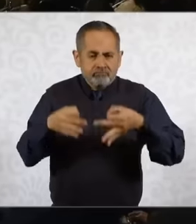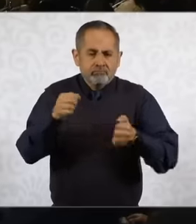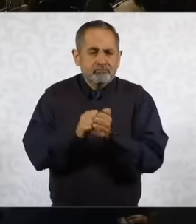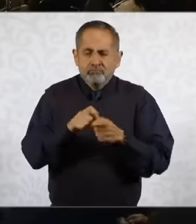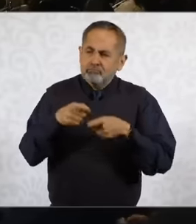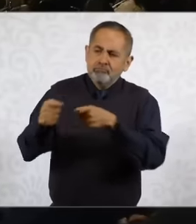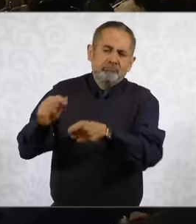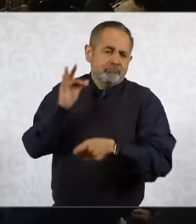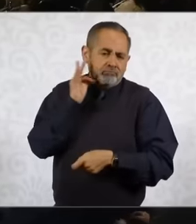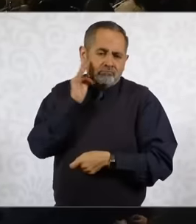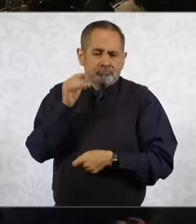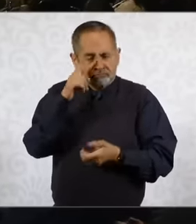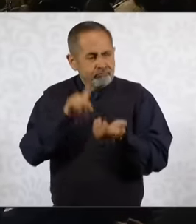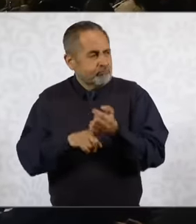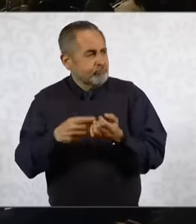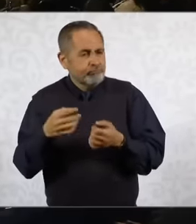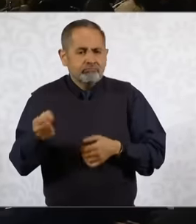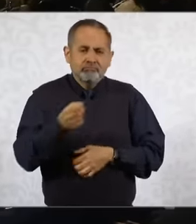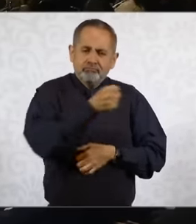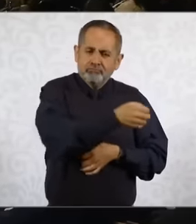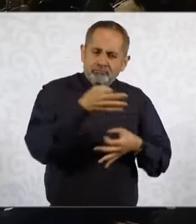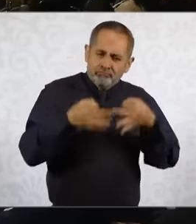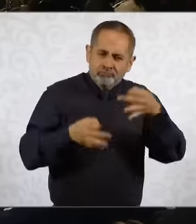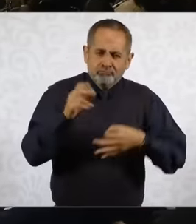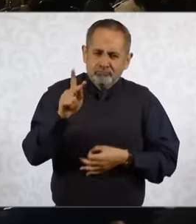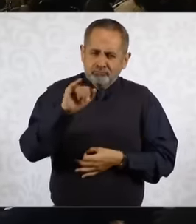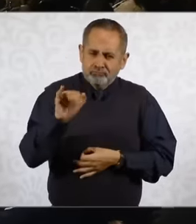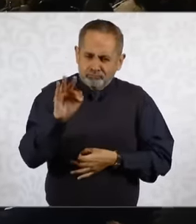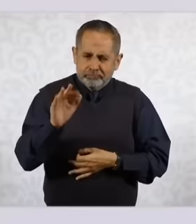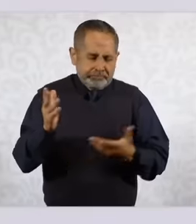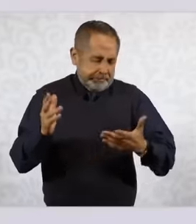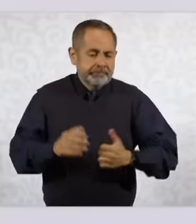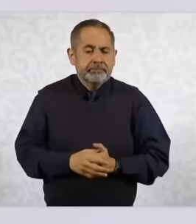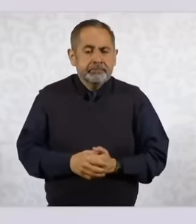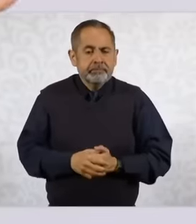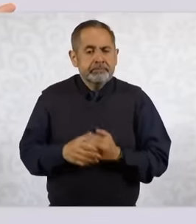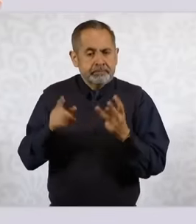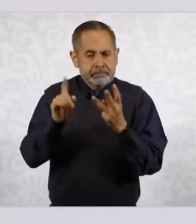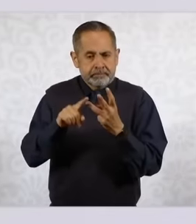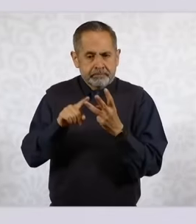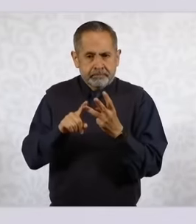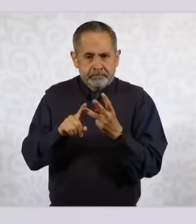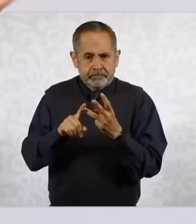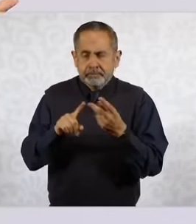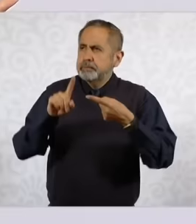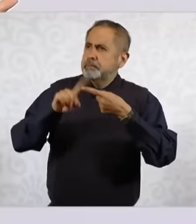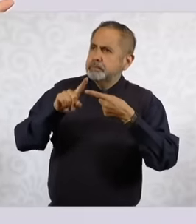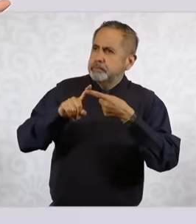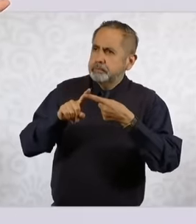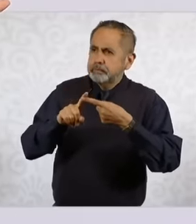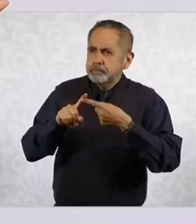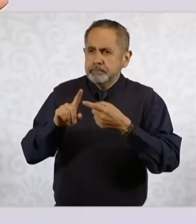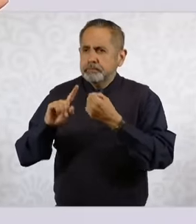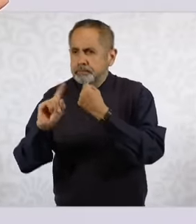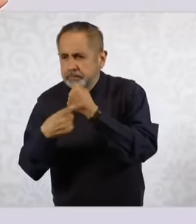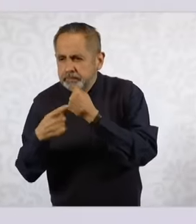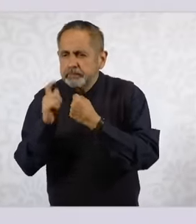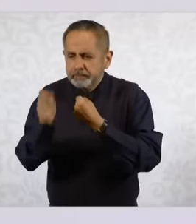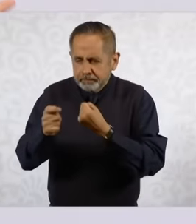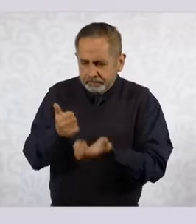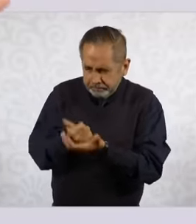judiciary. The third has to do with it. attention to the causes eh consolidation of